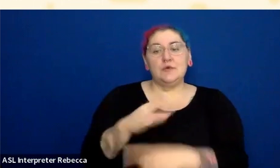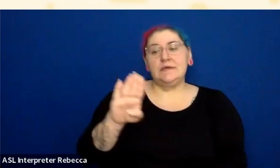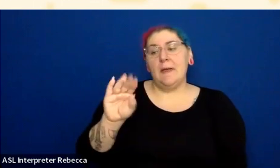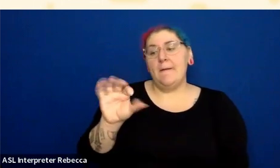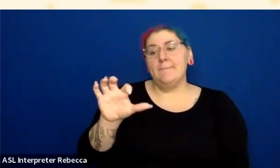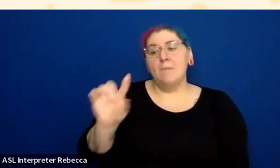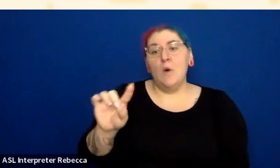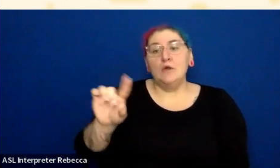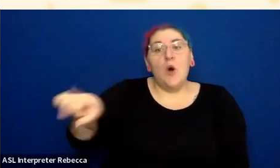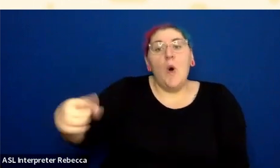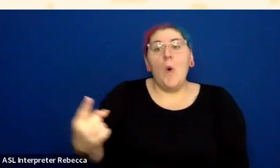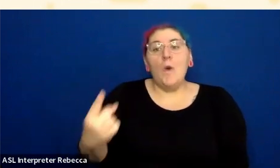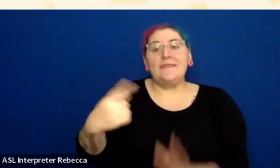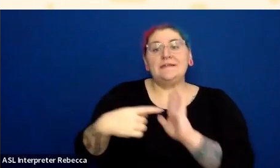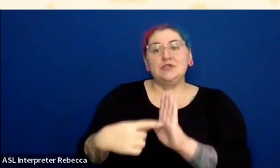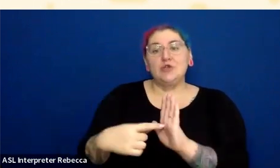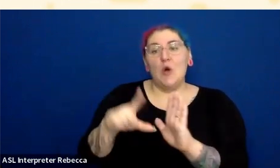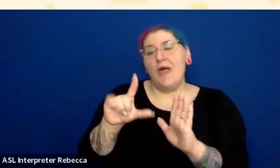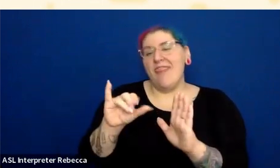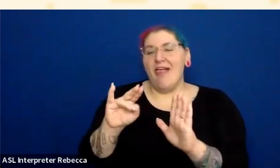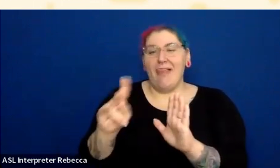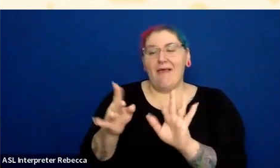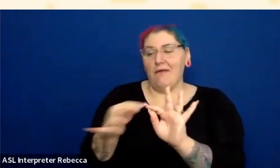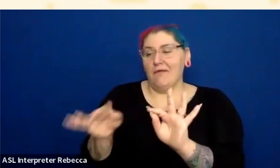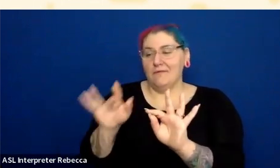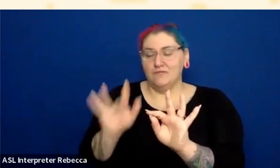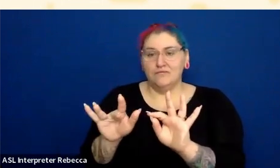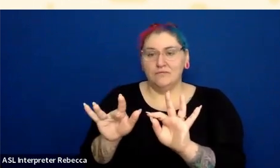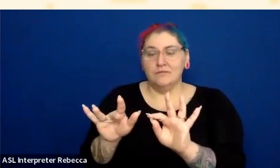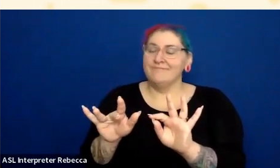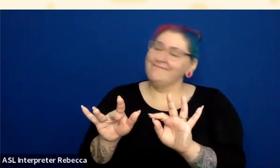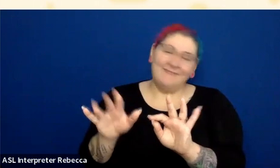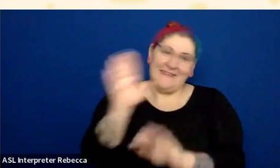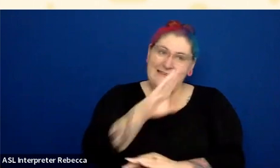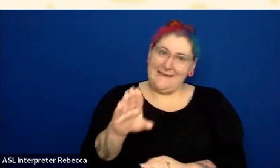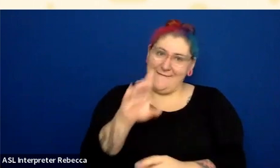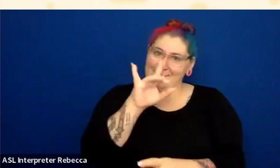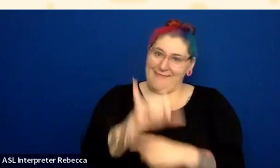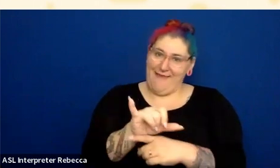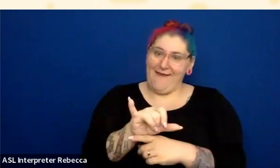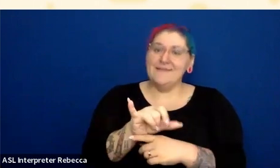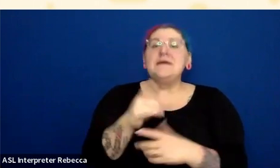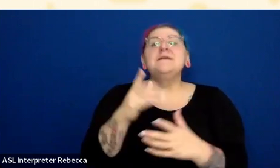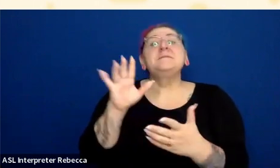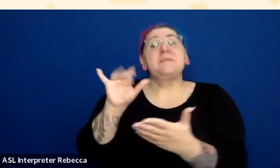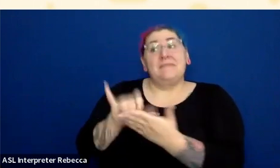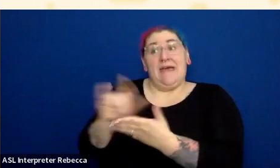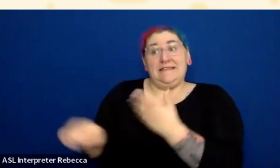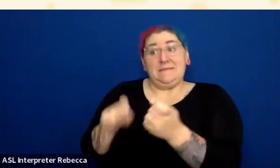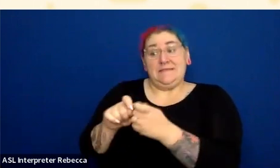and that's almost never the case. With this client, and a lot of other people who we worked with on this issue, at some point they use bold to emphasize text.